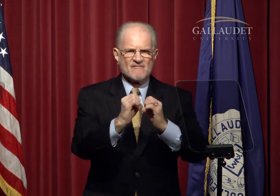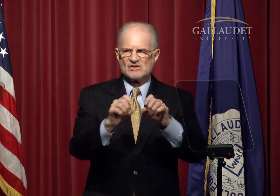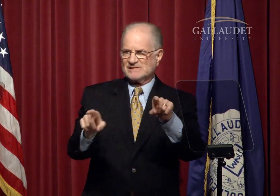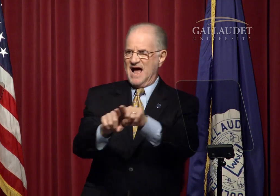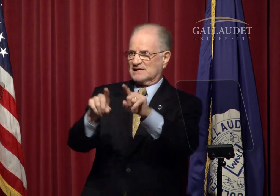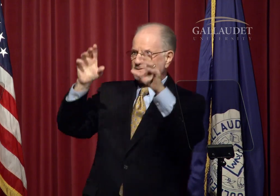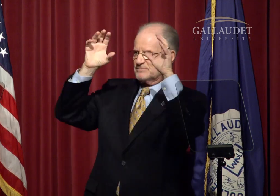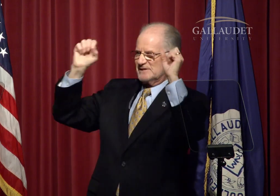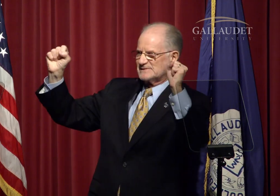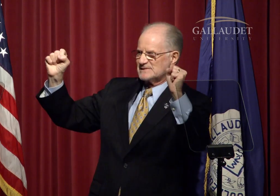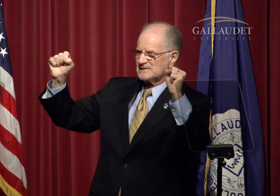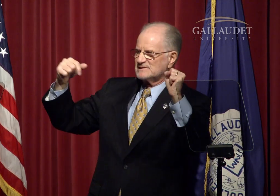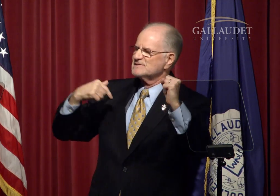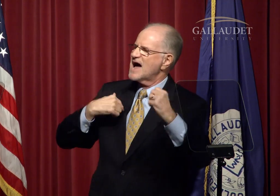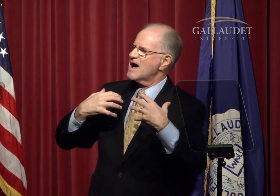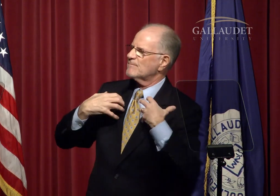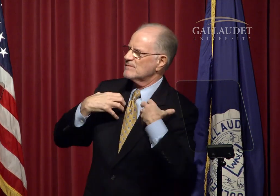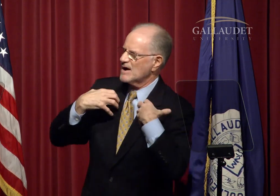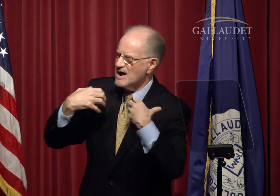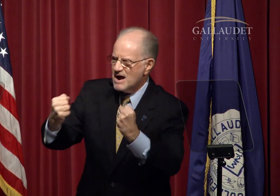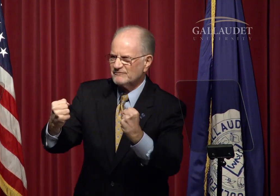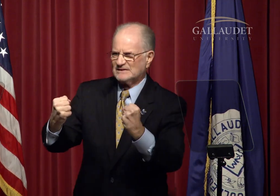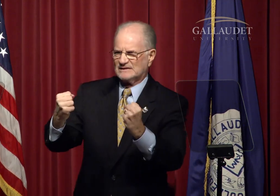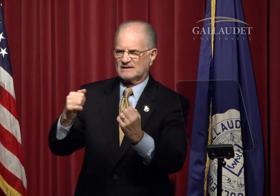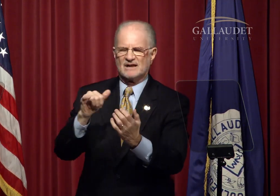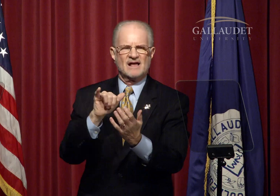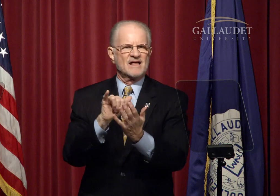of all of these endeavors as President -